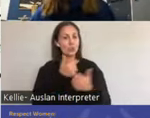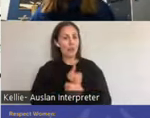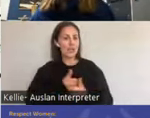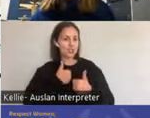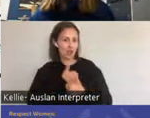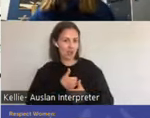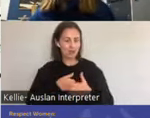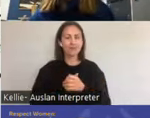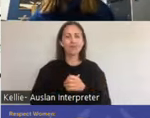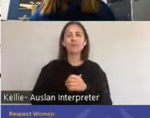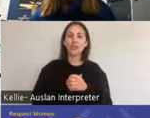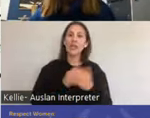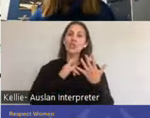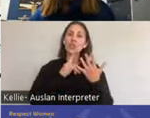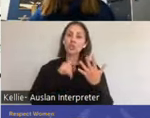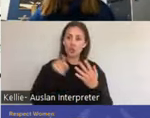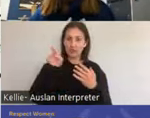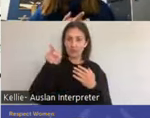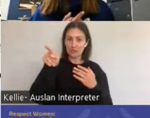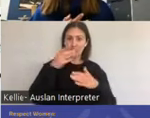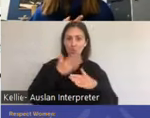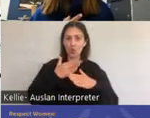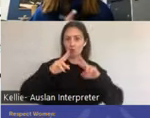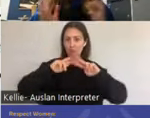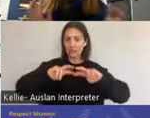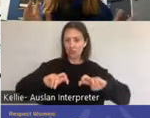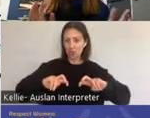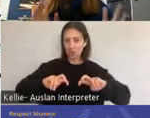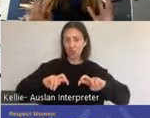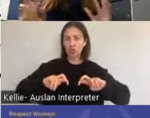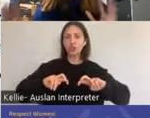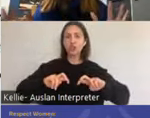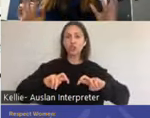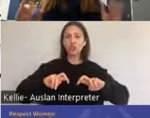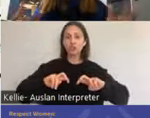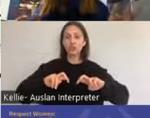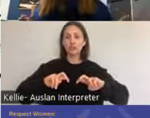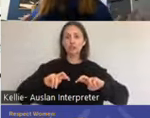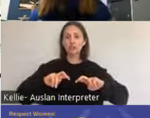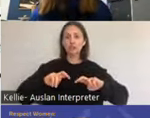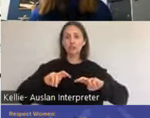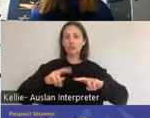about the Masters in Johnson's work is, and it's very binary so I'd like to very much acknowledge